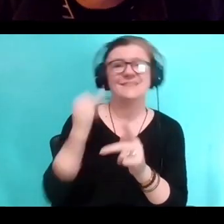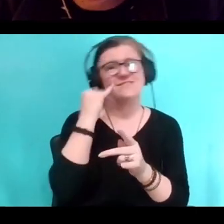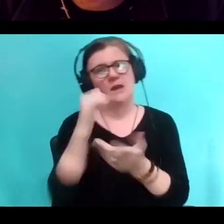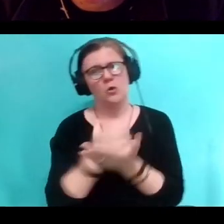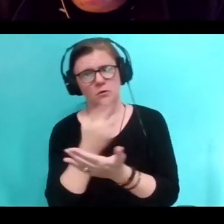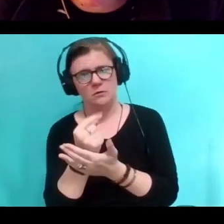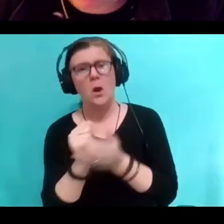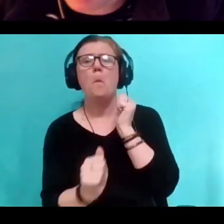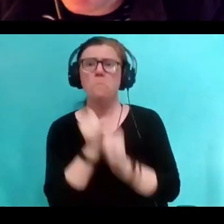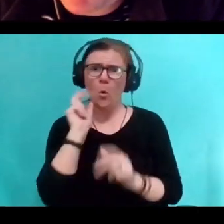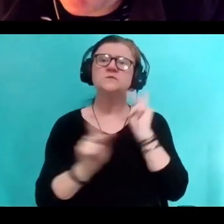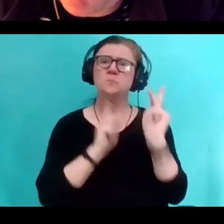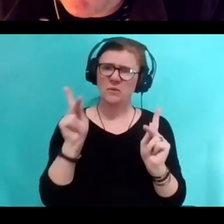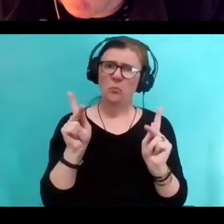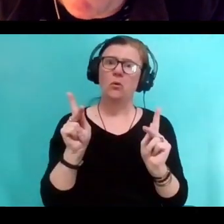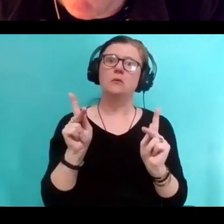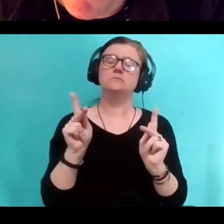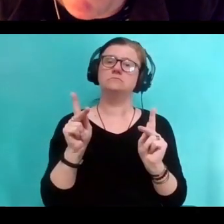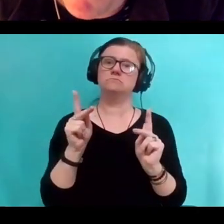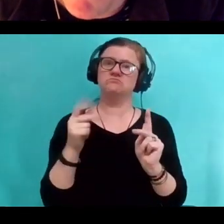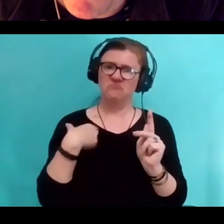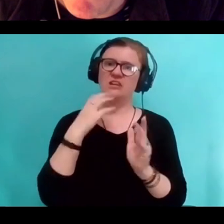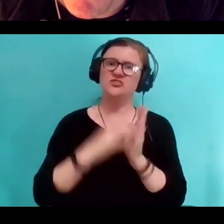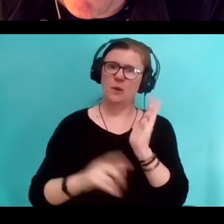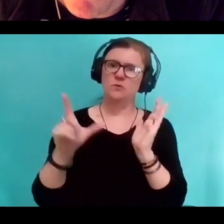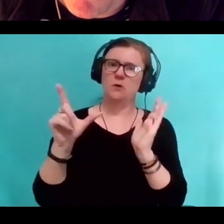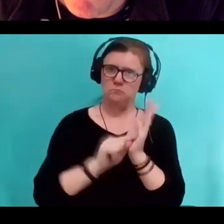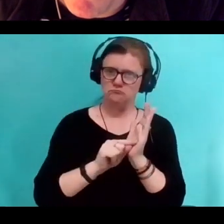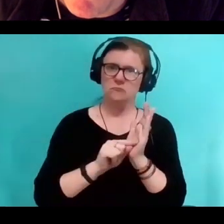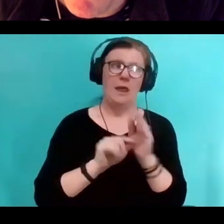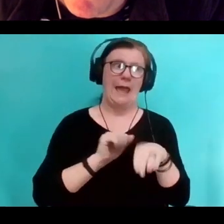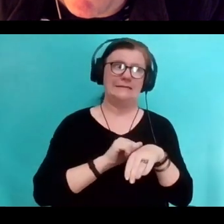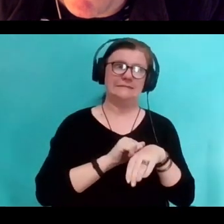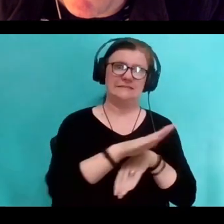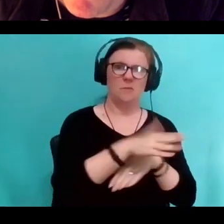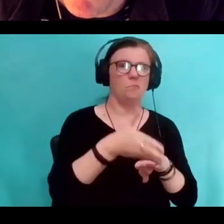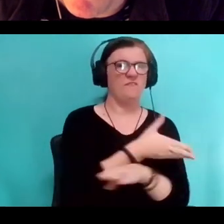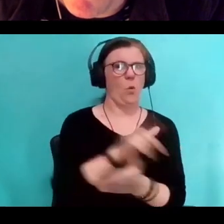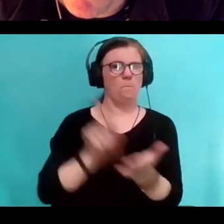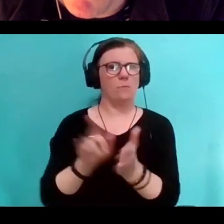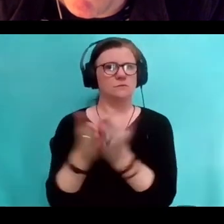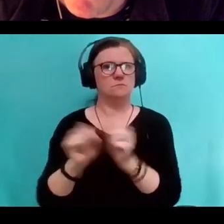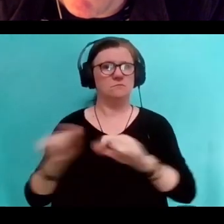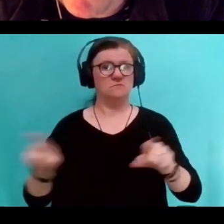I sent them the chapter about them and said, "is this true?